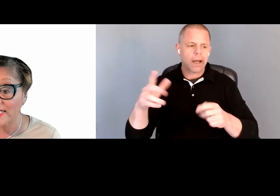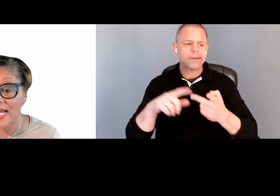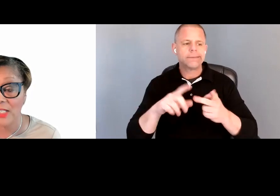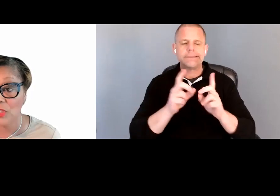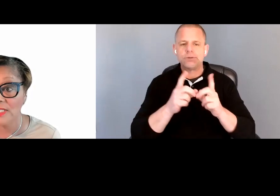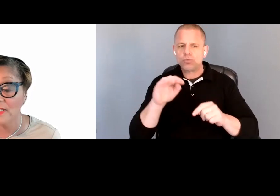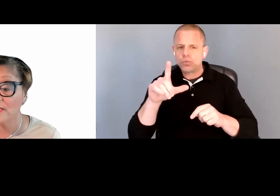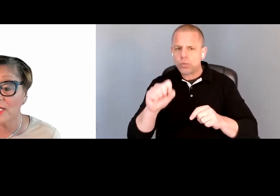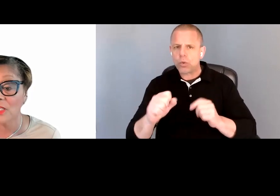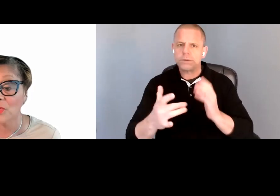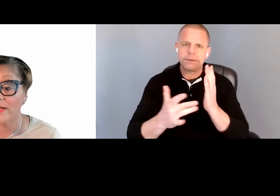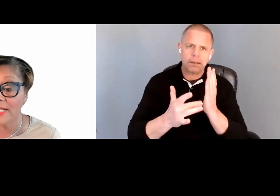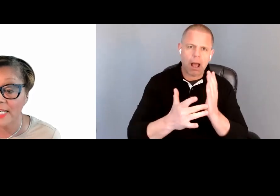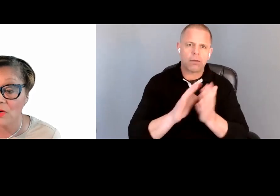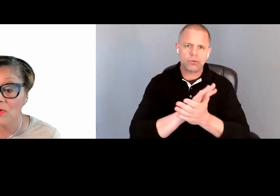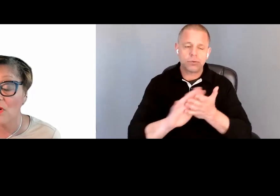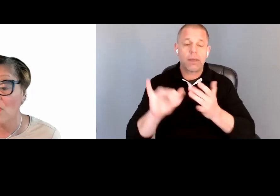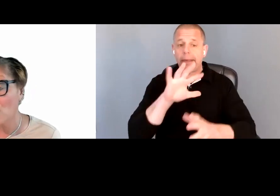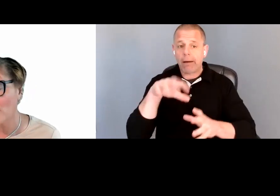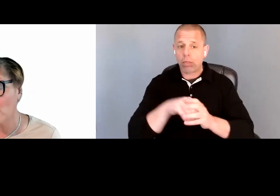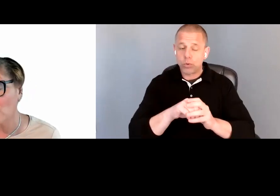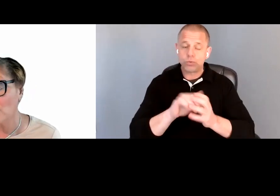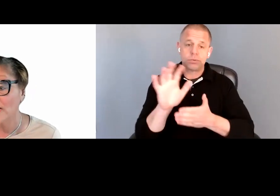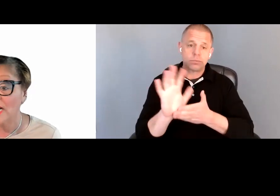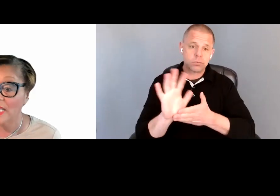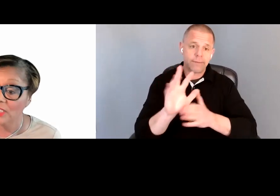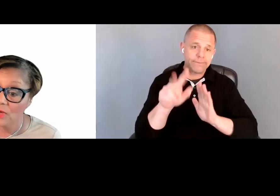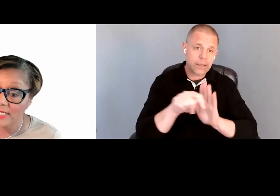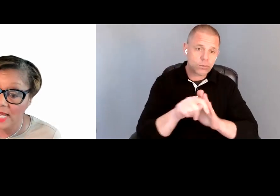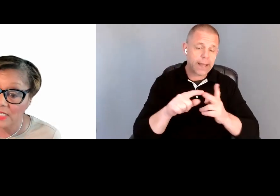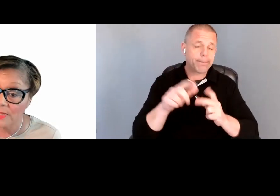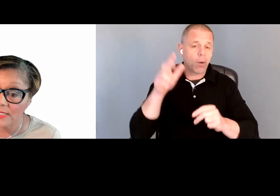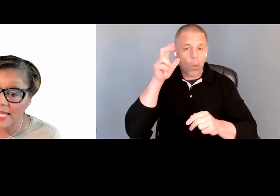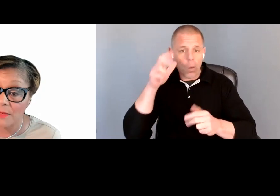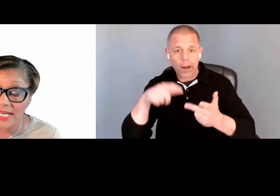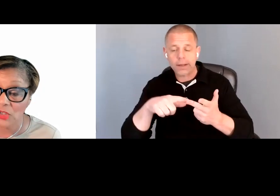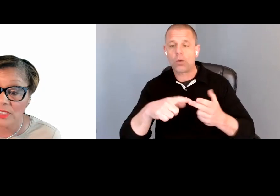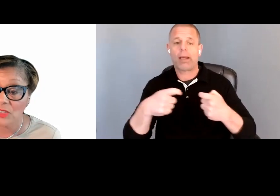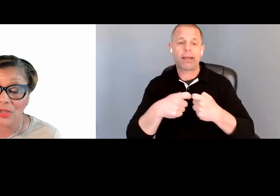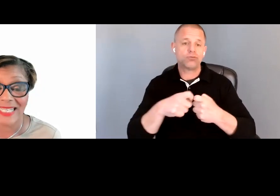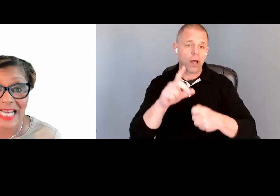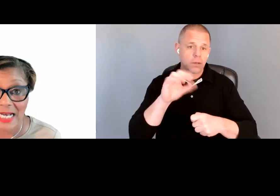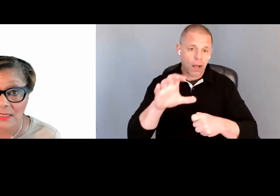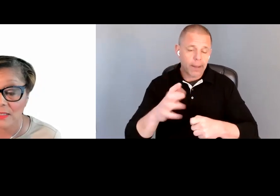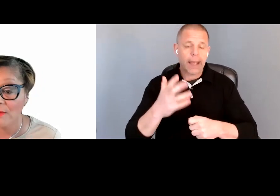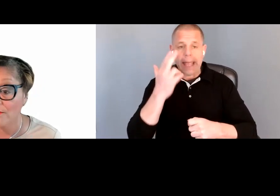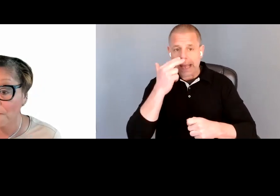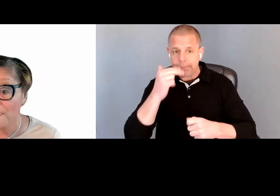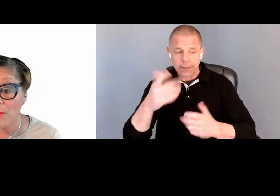technologies and this is including video, audio, electronic documents, animations, your kiosks,